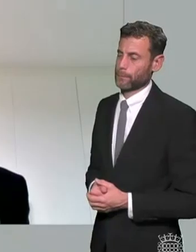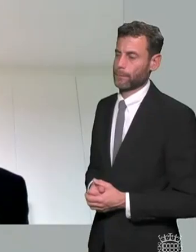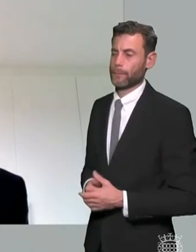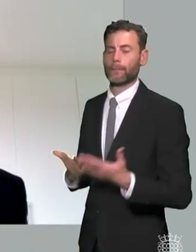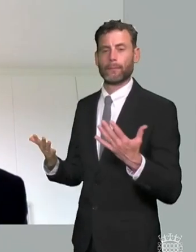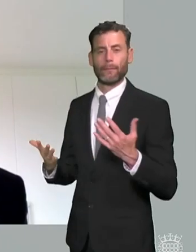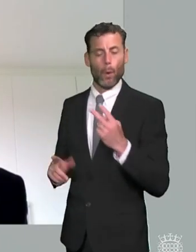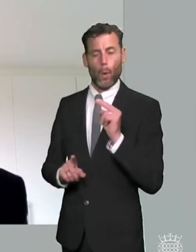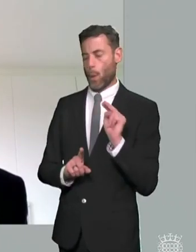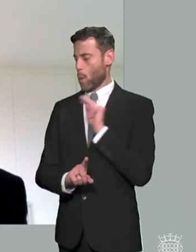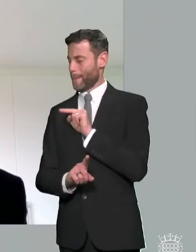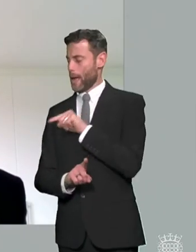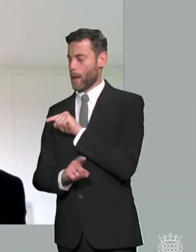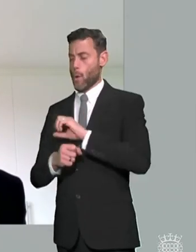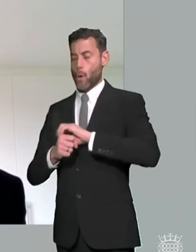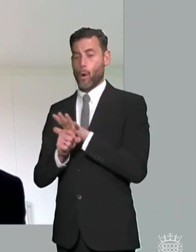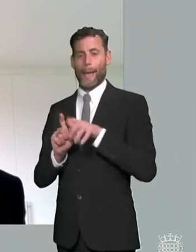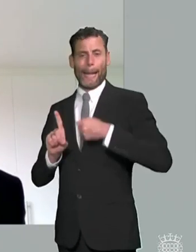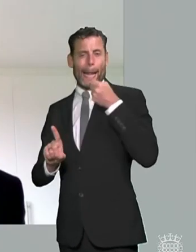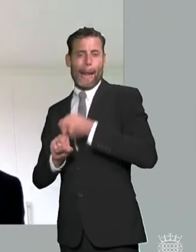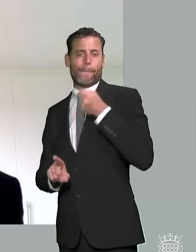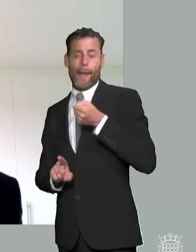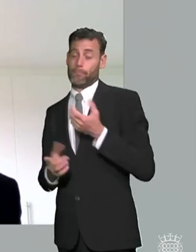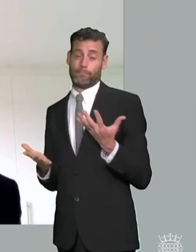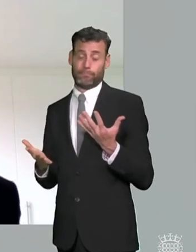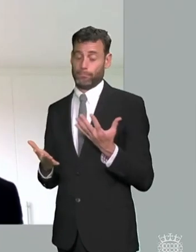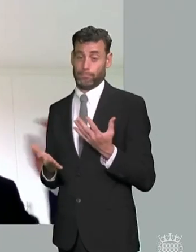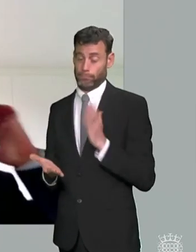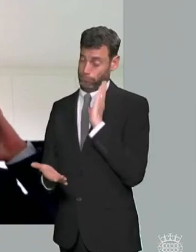toward echo exactly what the two previous witnesses have said we produced a report